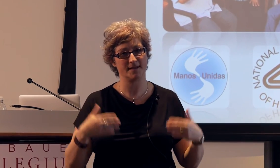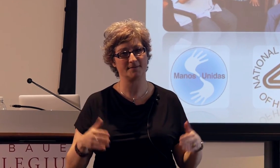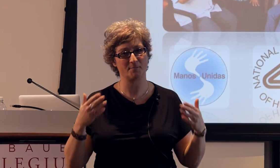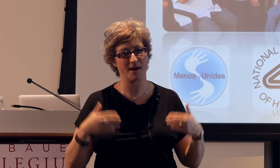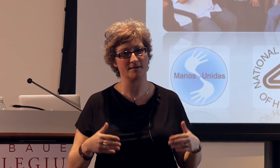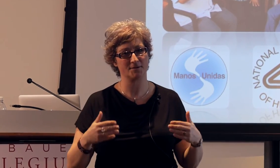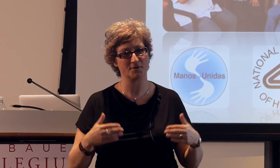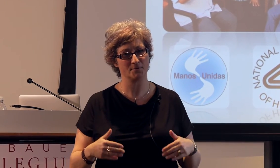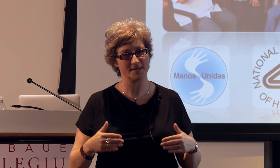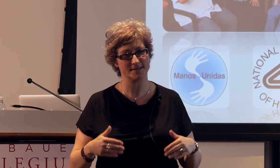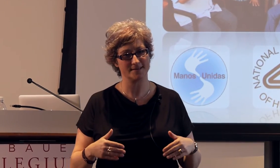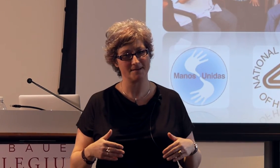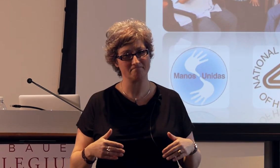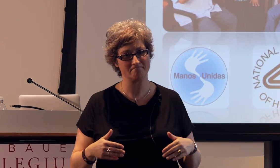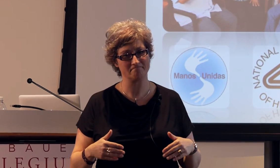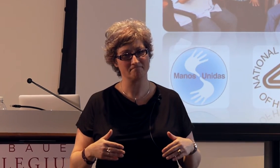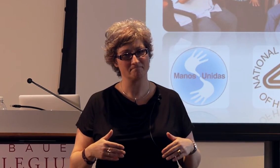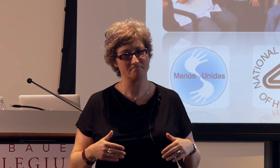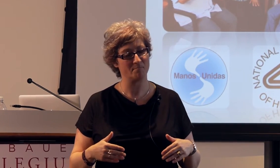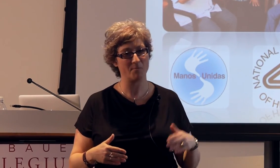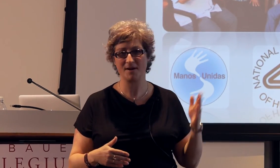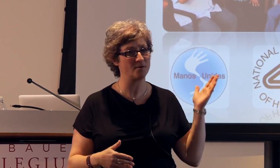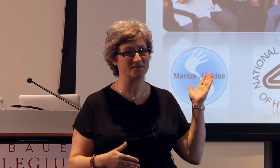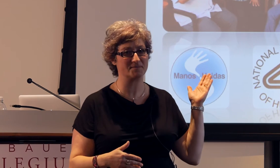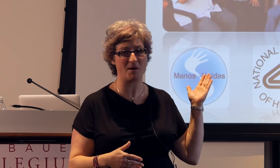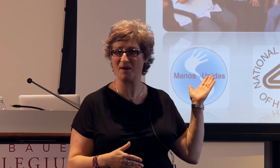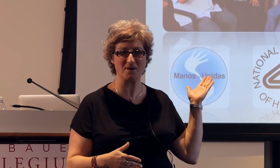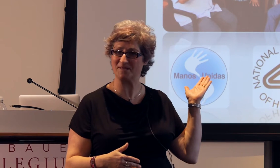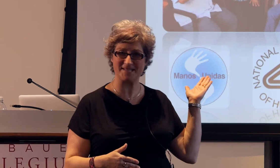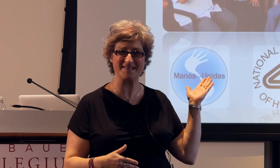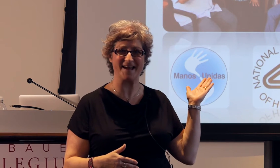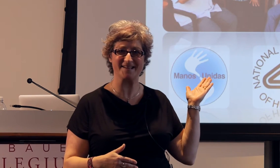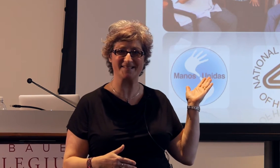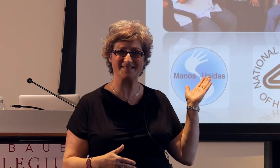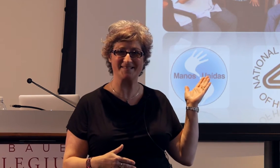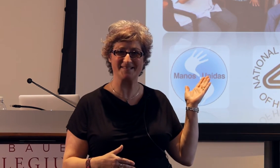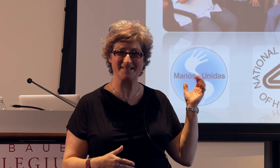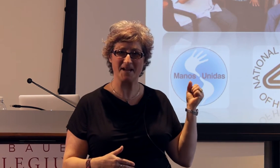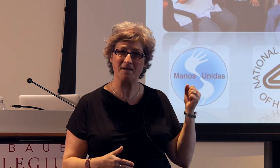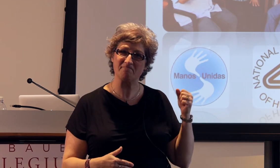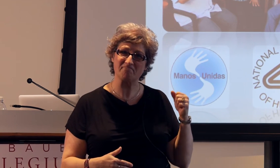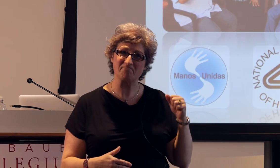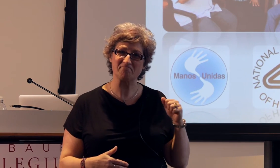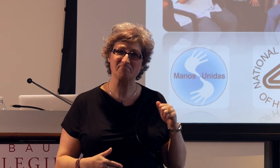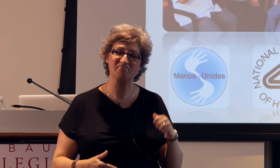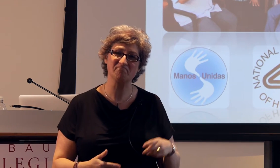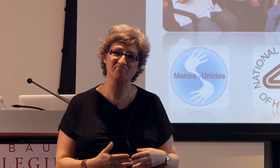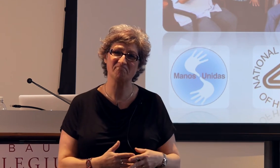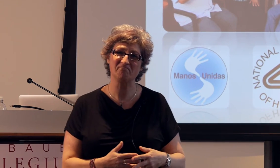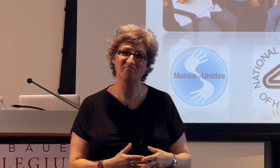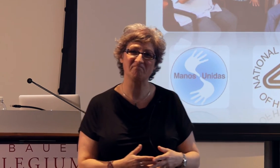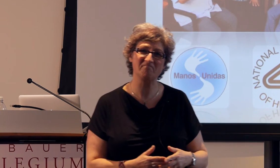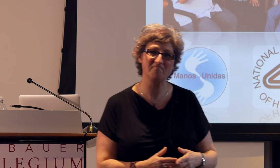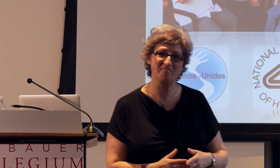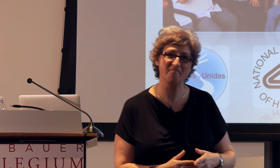that they're parents are using to them? But we don't see that. [Woman] But that system, the gestural system,